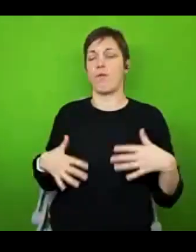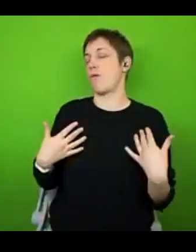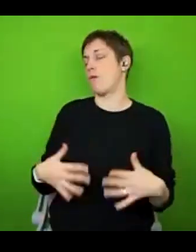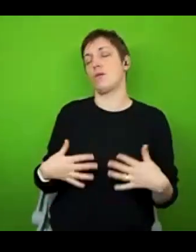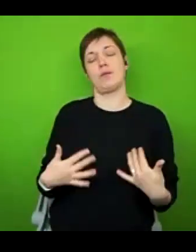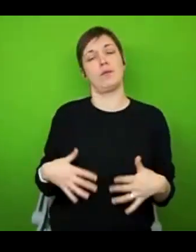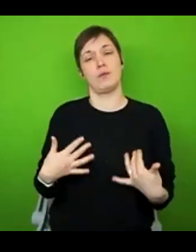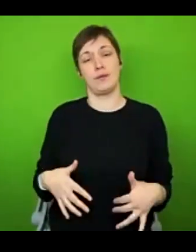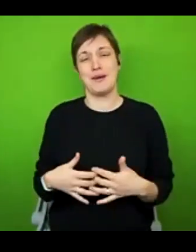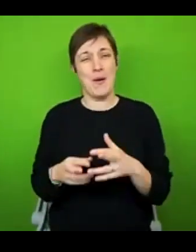hope you know that right off the bat.